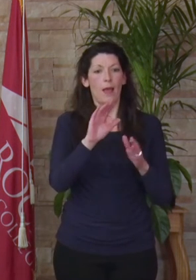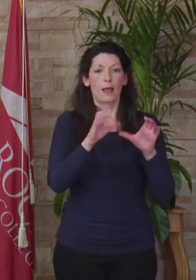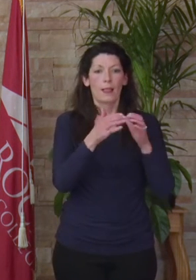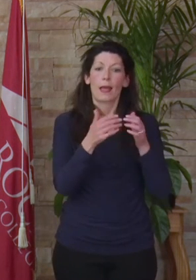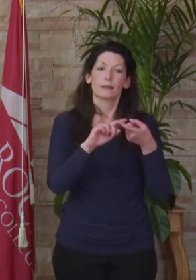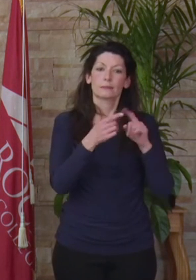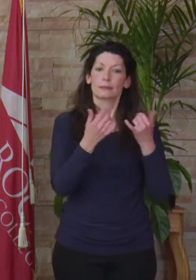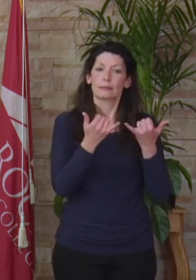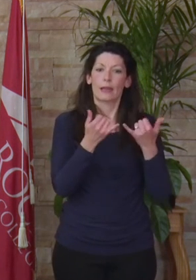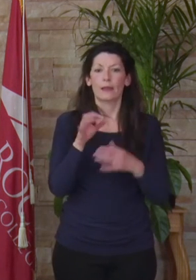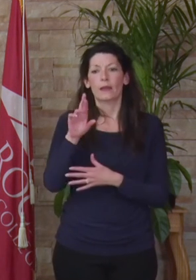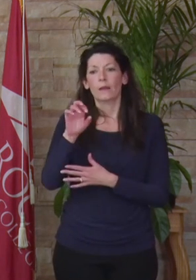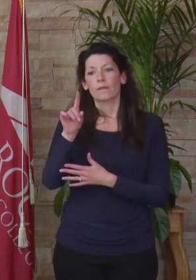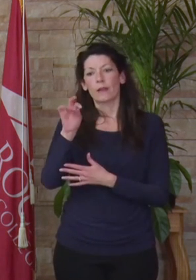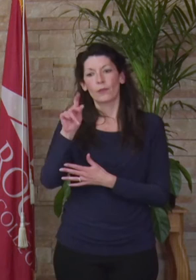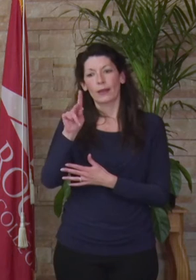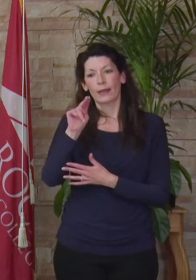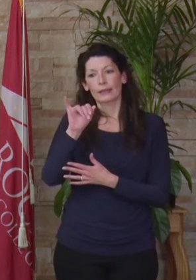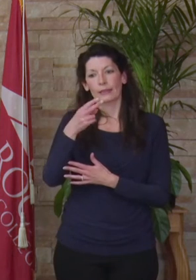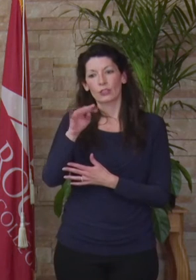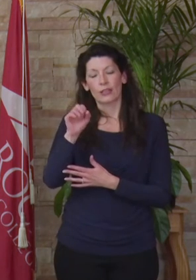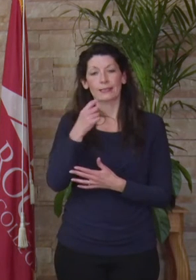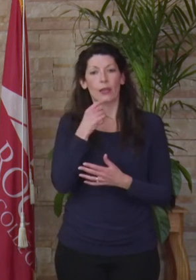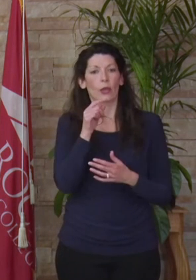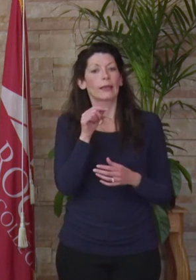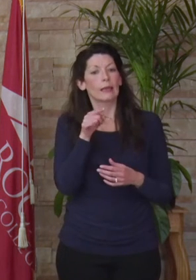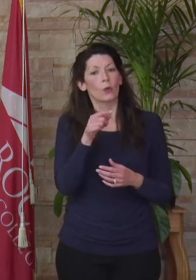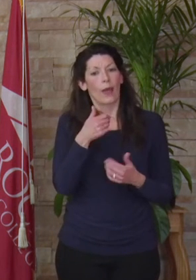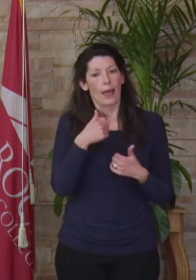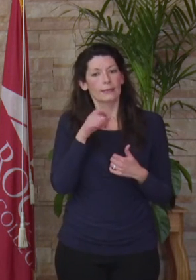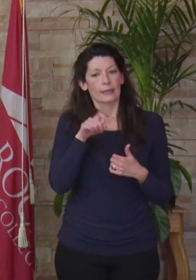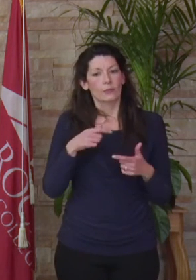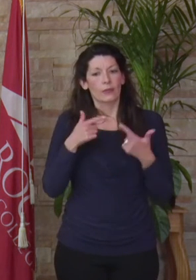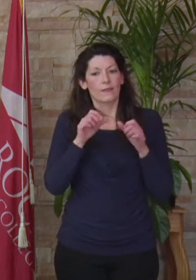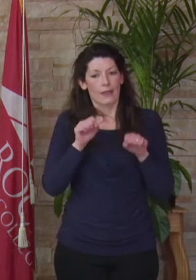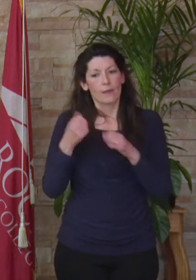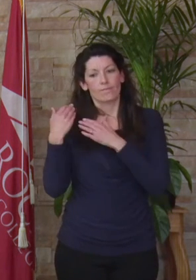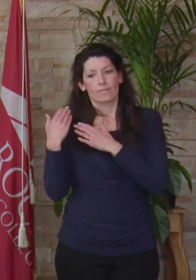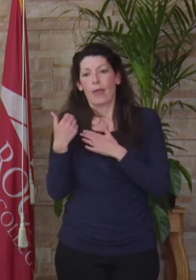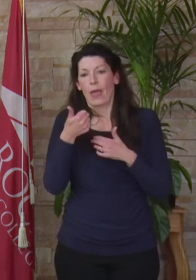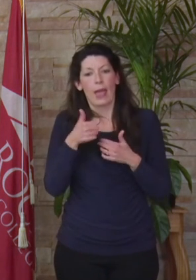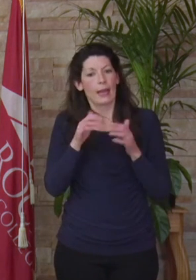Frederick Nietzsche said, "He who has a why to live, can bear almost any how." Each of us have